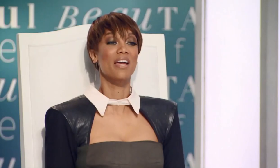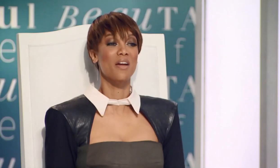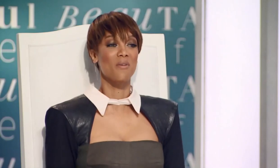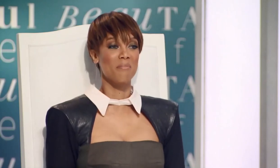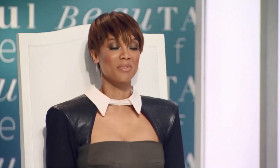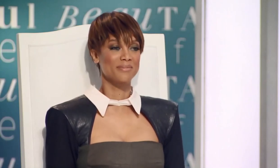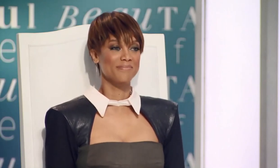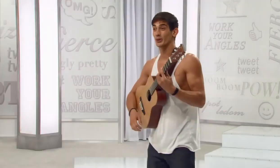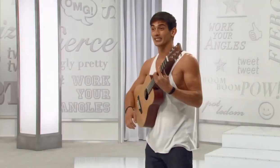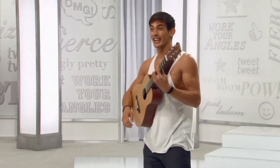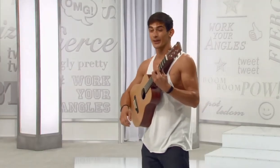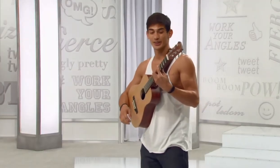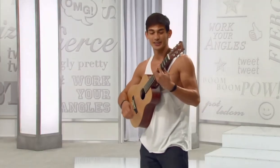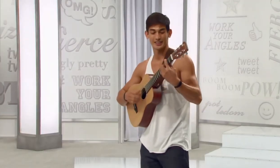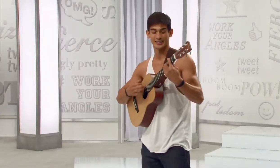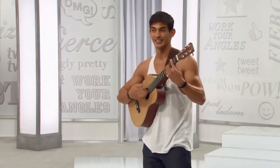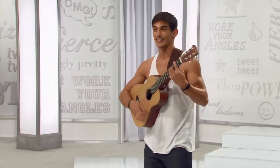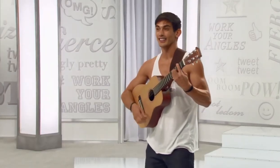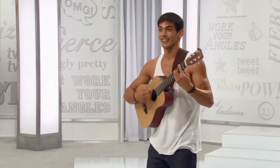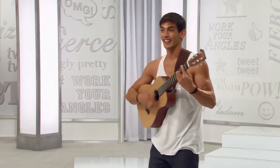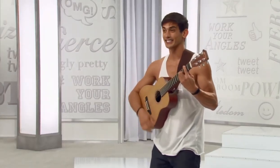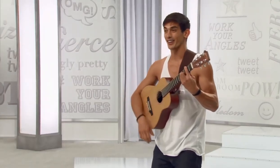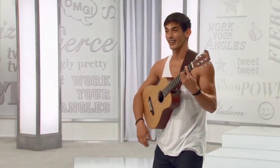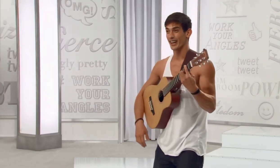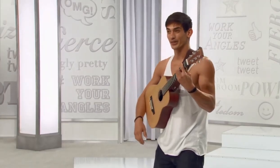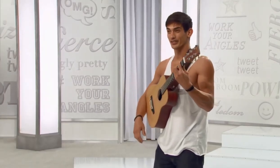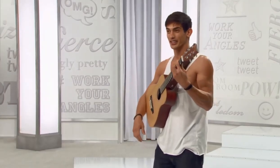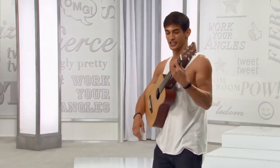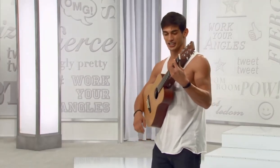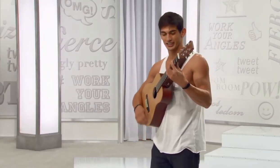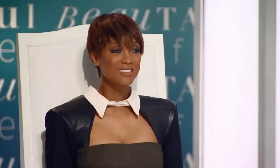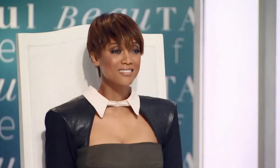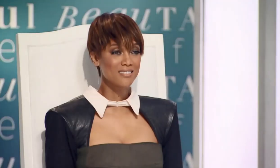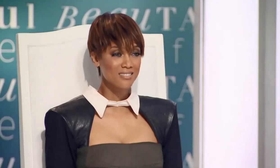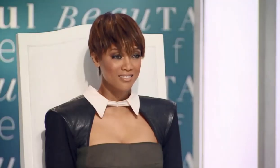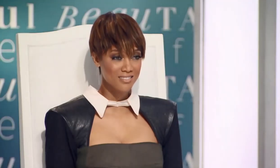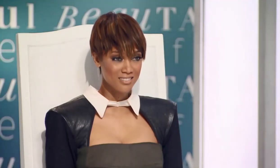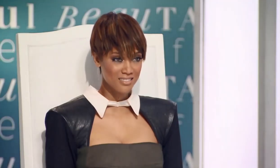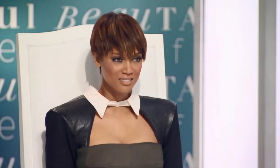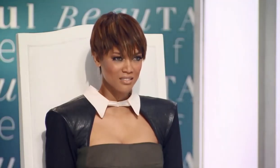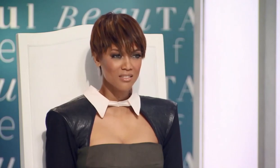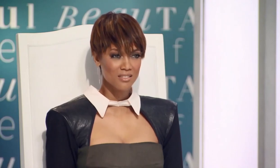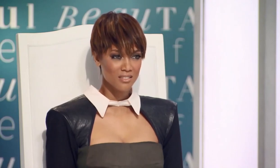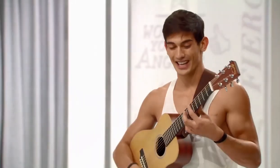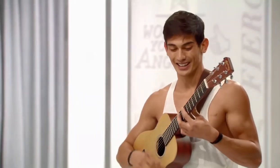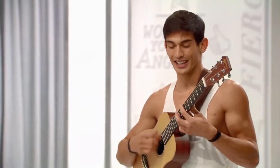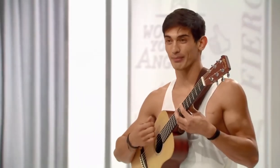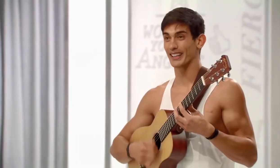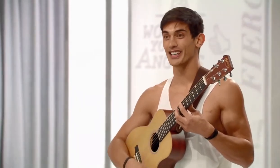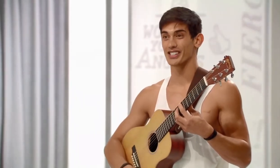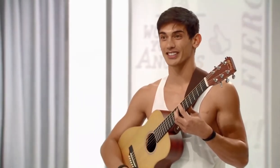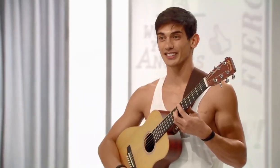Reggae rap... *reggae rapping* [unclear] Tyra, it started out with a vision I remember it was late at night in my kitchen